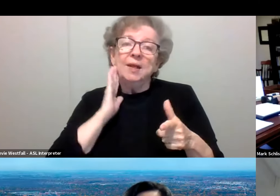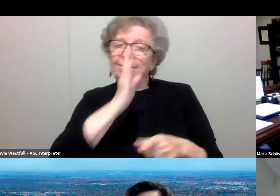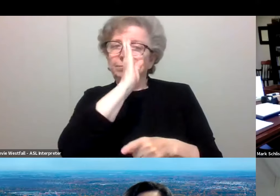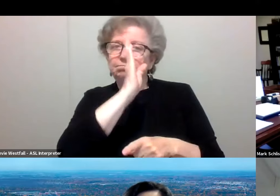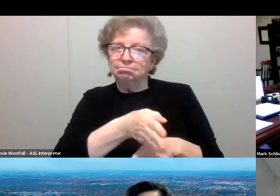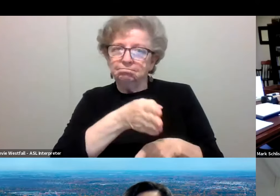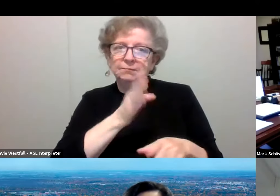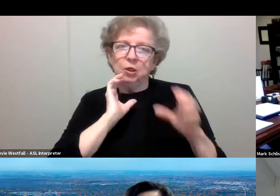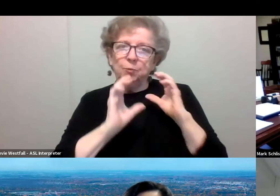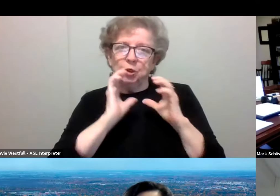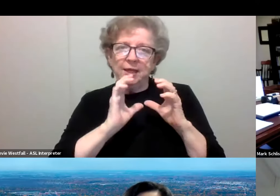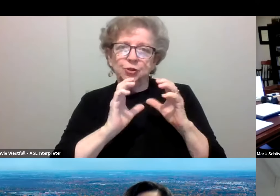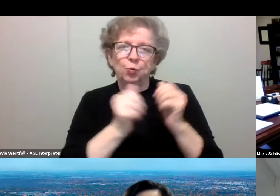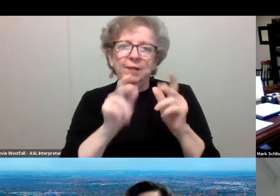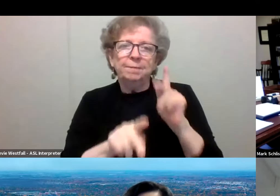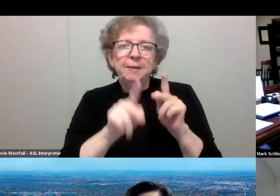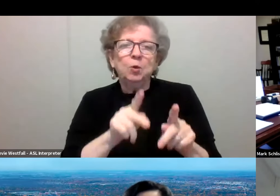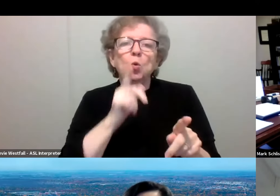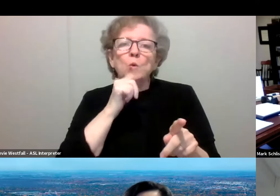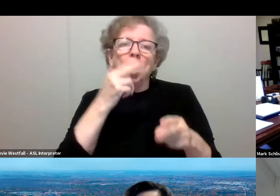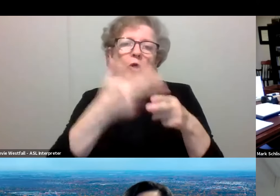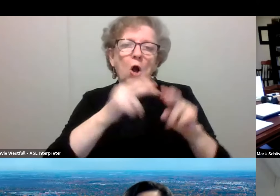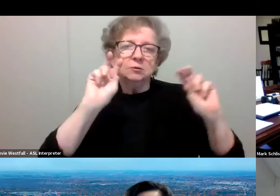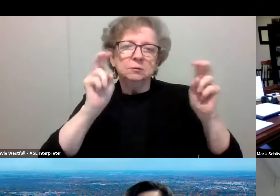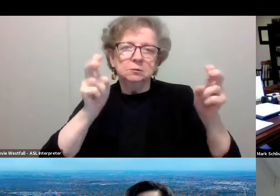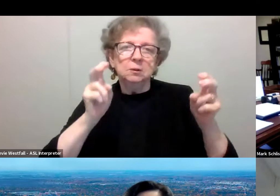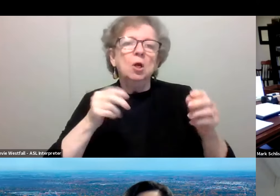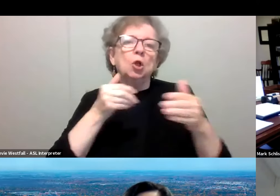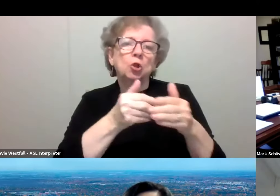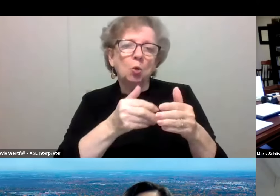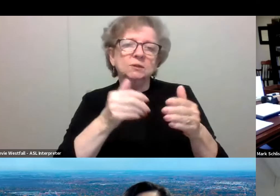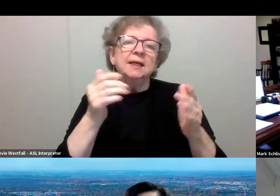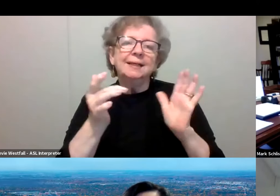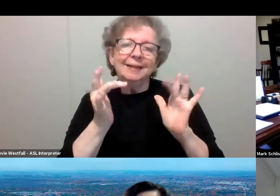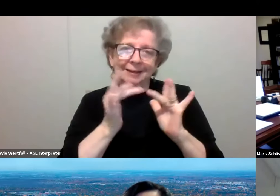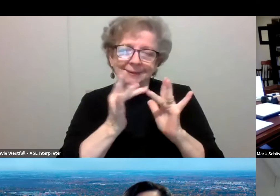for folks who have been identified as close context. So it shouldn't be confused that the notifications are part of that process.